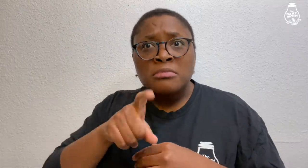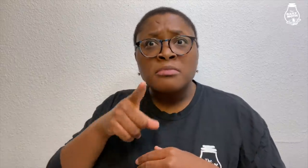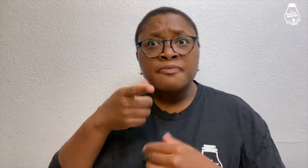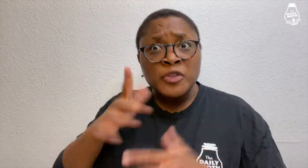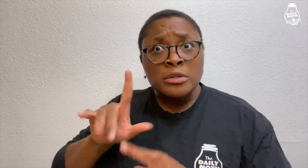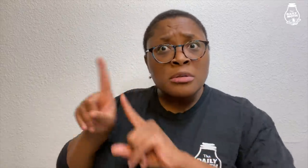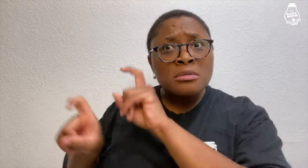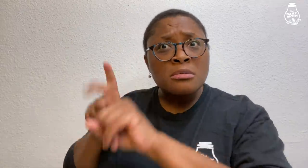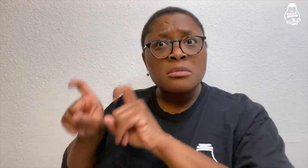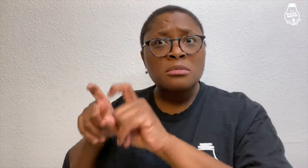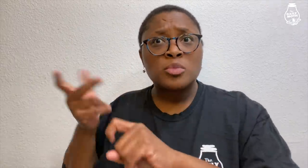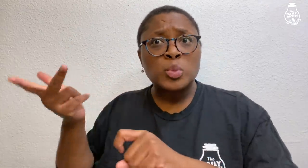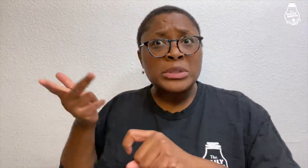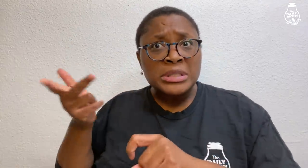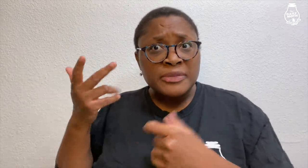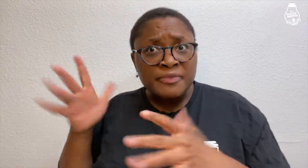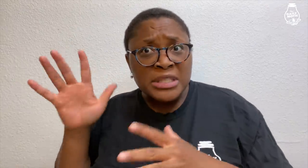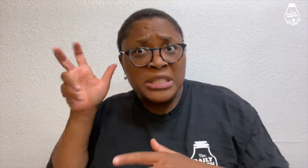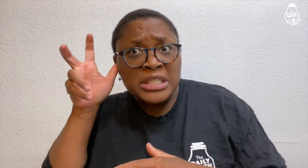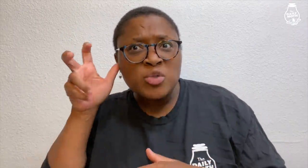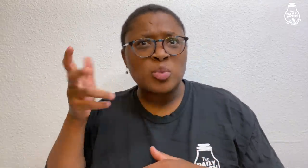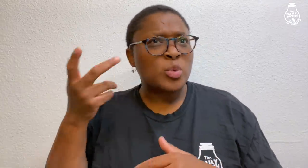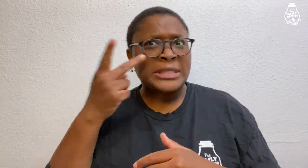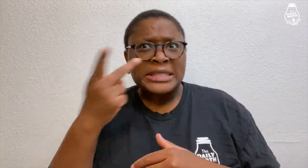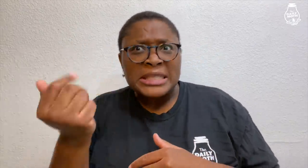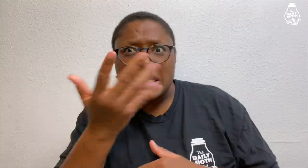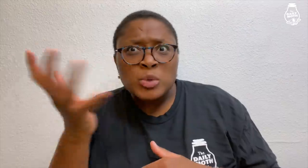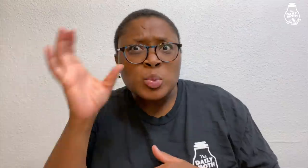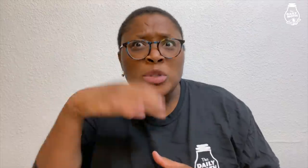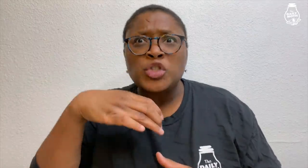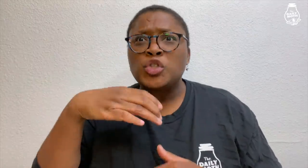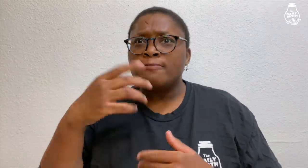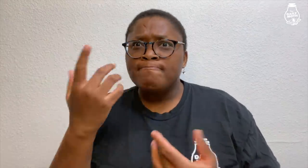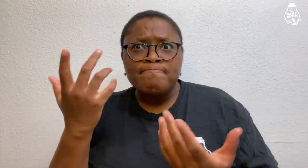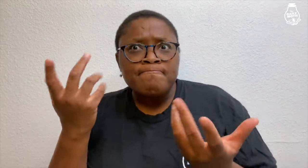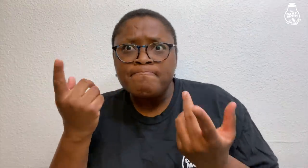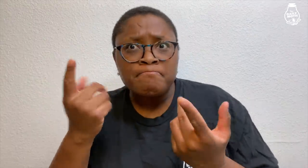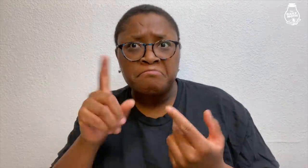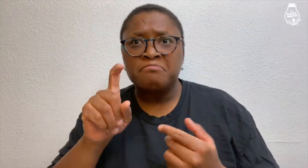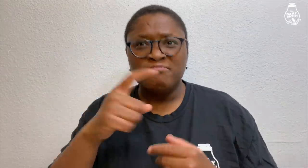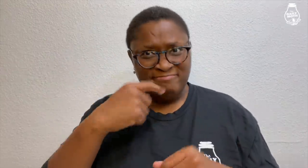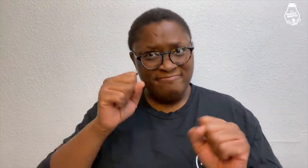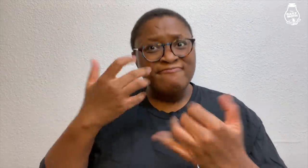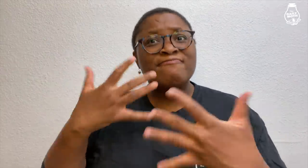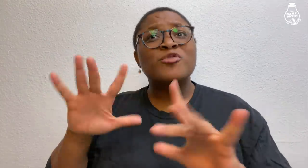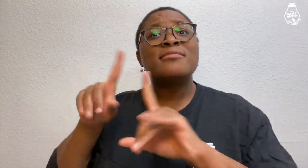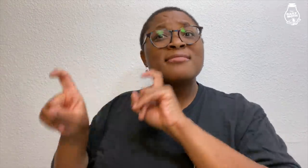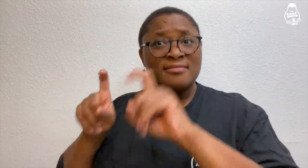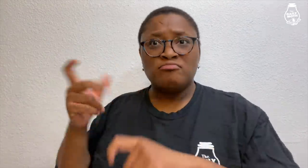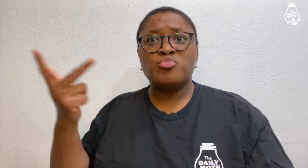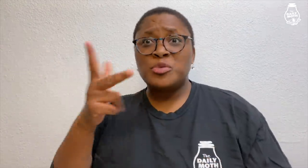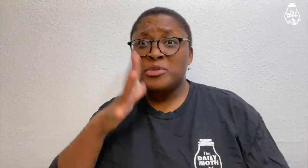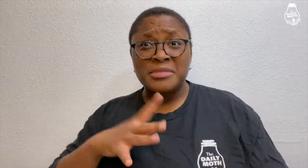She was asked if she had questioned those three women and asked if they had seen anything strange. Andrea responded that yes, she had, and